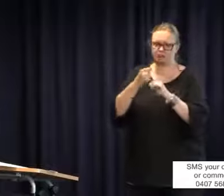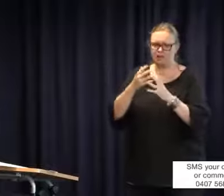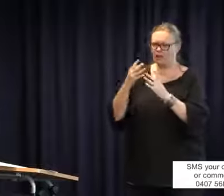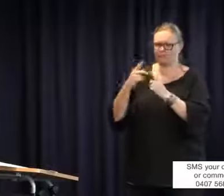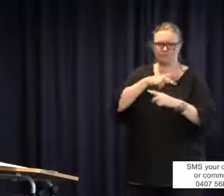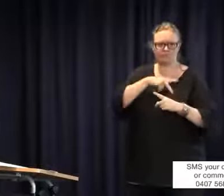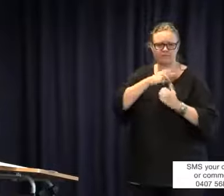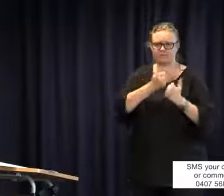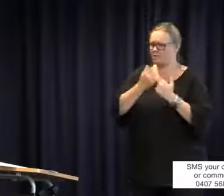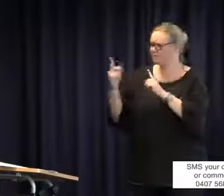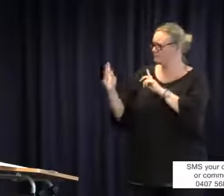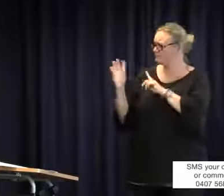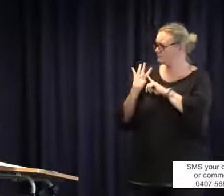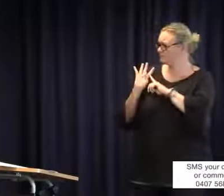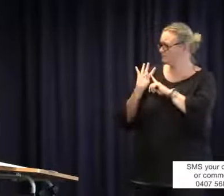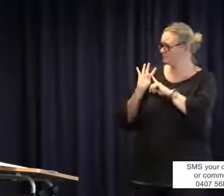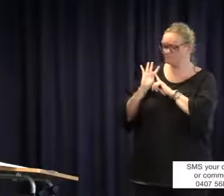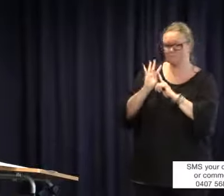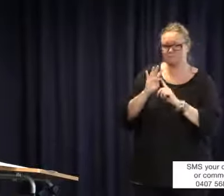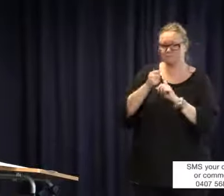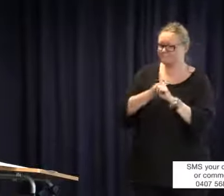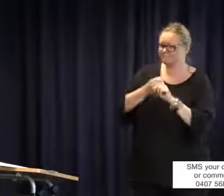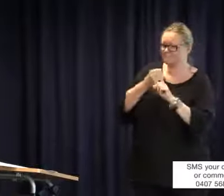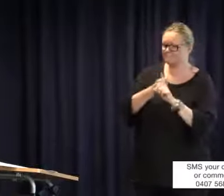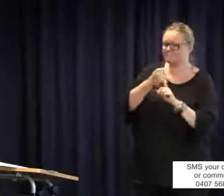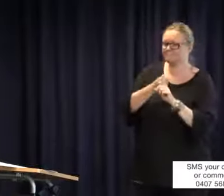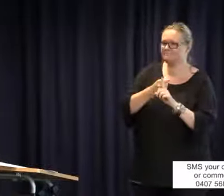to see the amount of advocacy I then had to do. I had to bring in other professionals